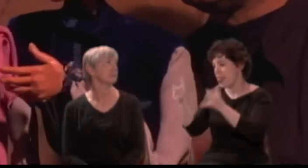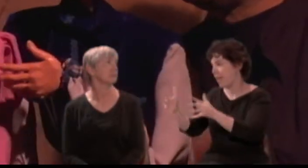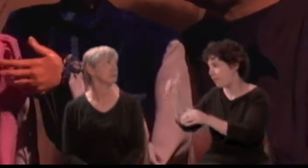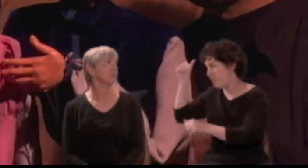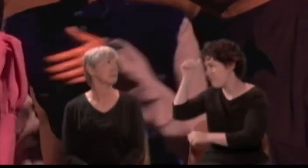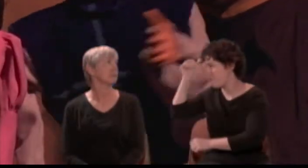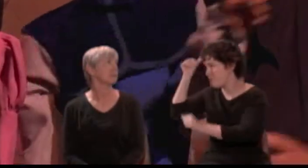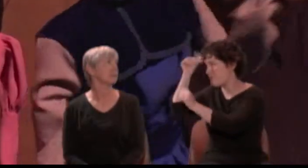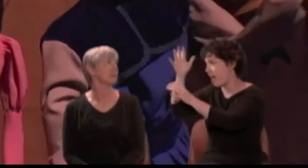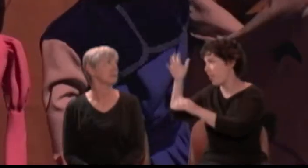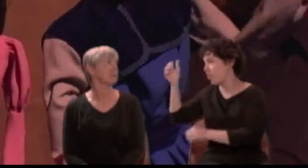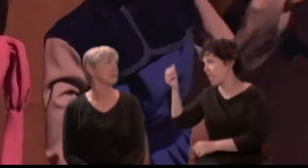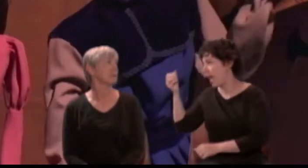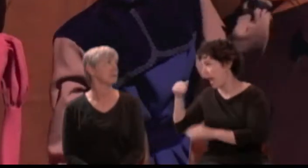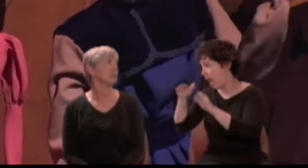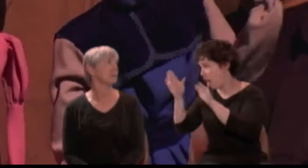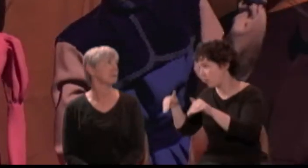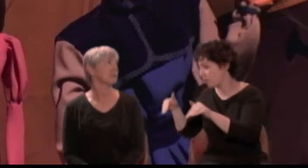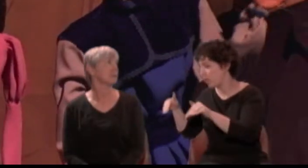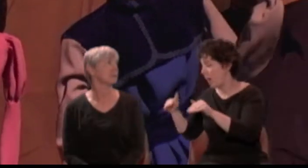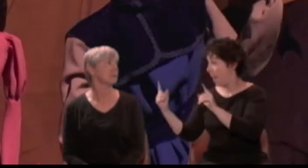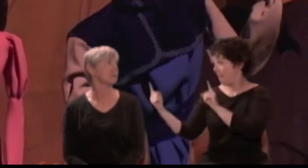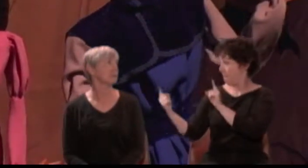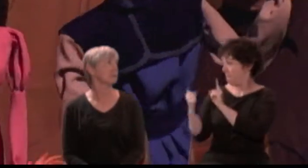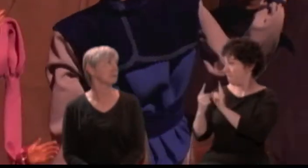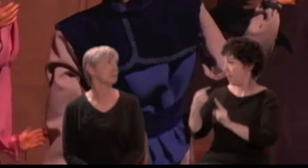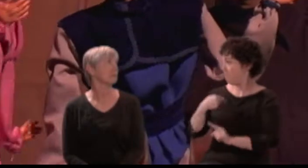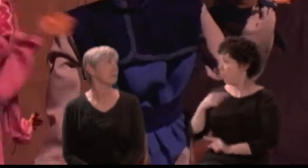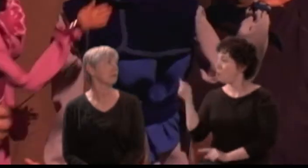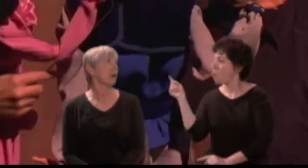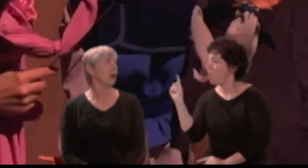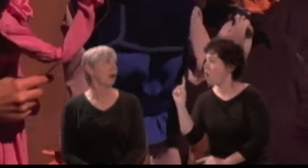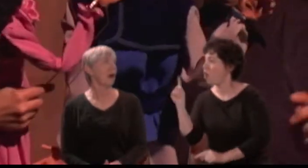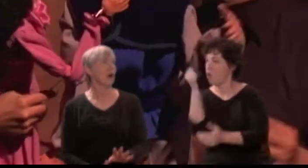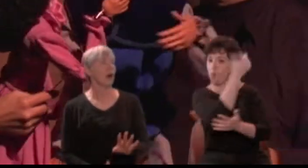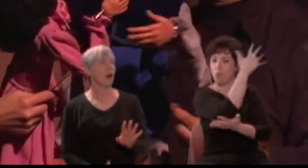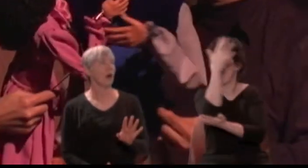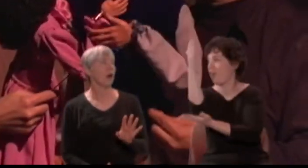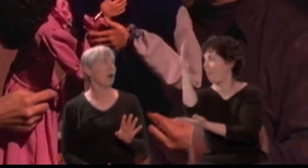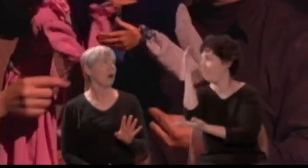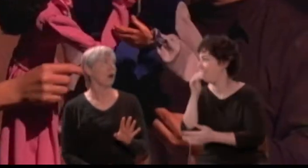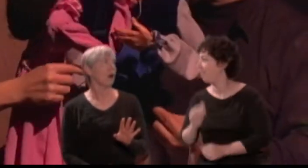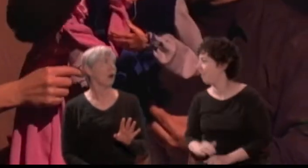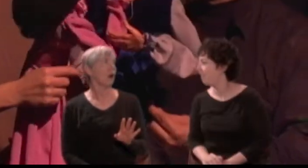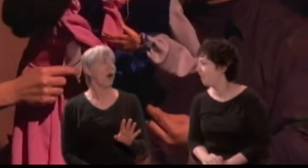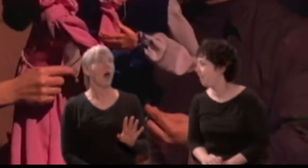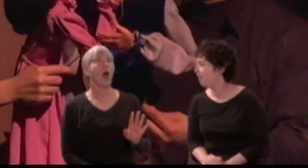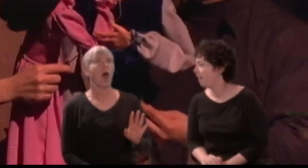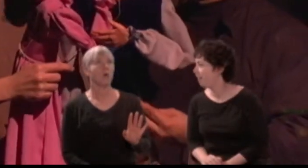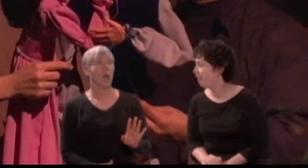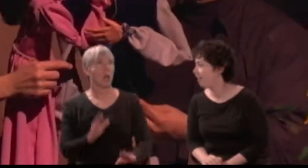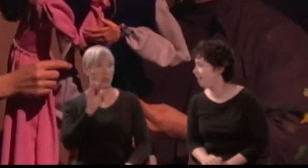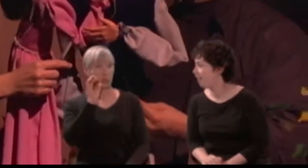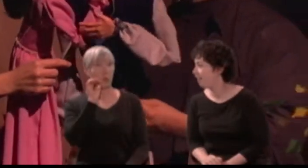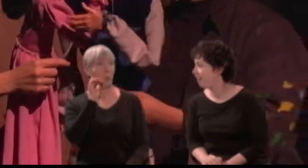and, in the wood there will I stay for thee. Hermia: My good Lysander! Tomorrow truly will I meet with thee.